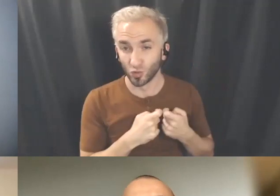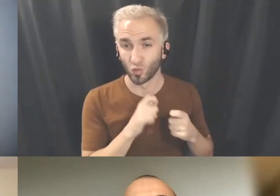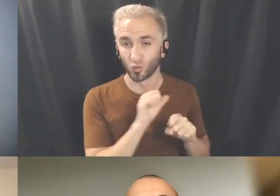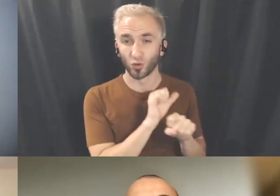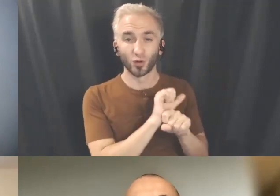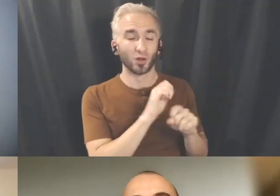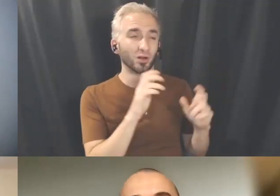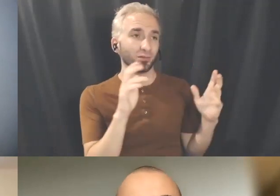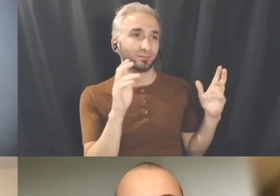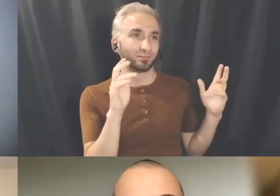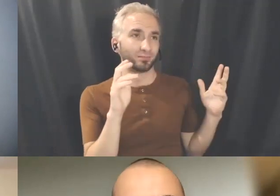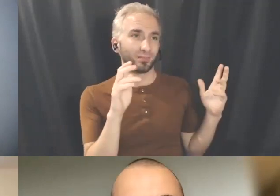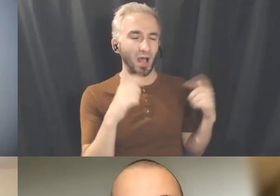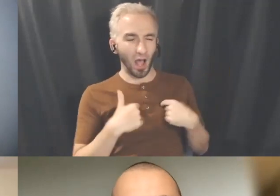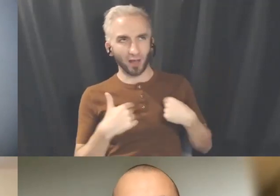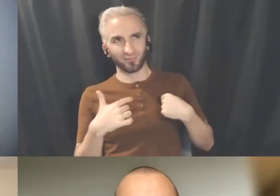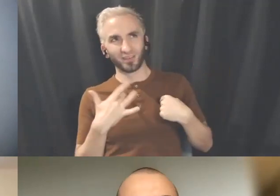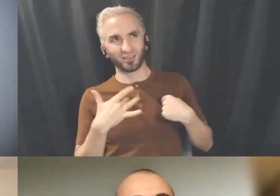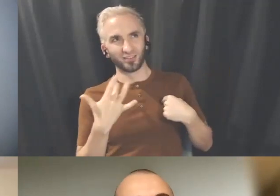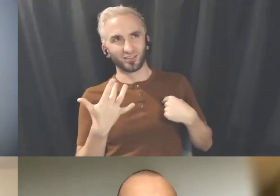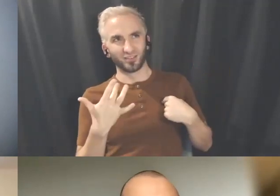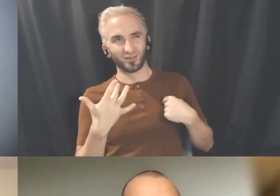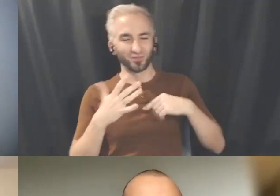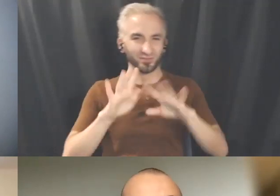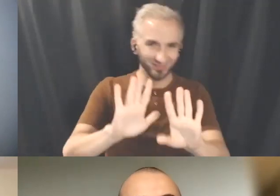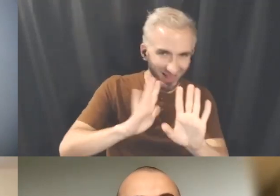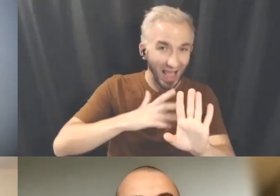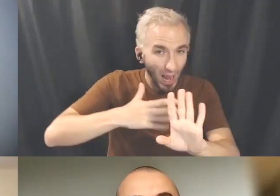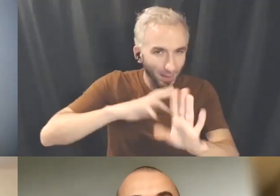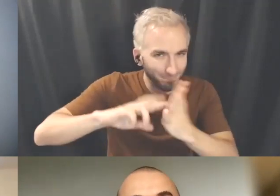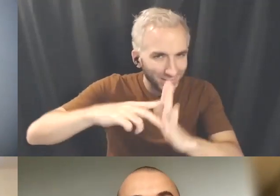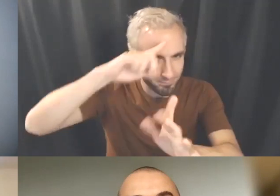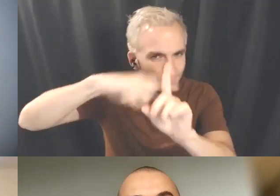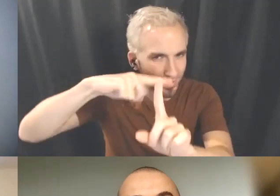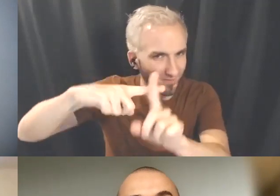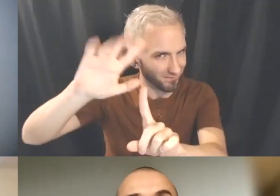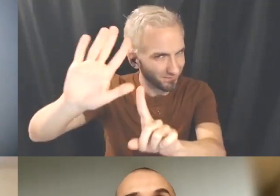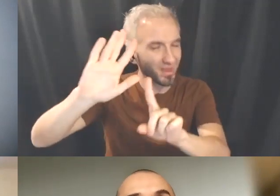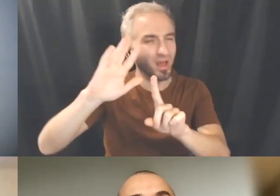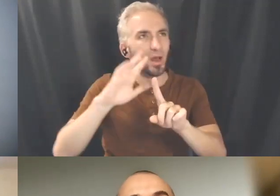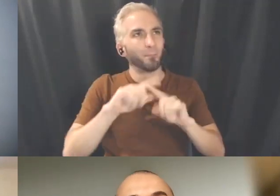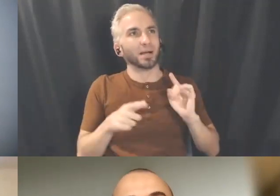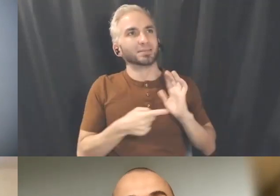I find like, I often say and I mean this in the best way that sometimes what Canadian